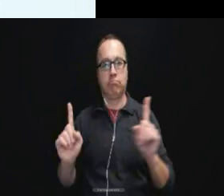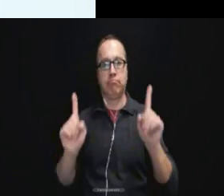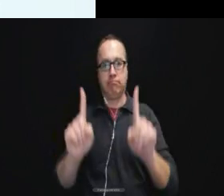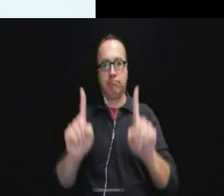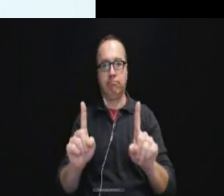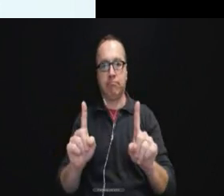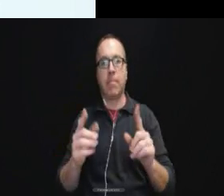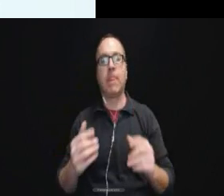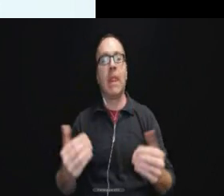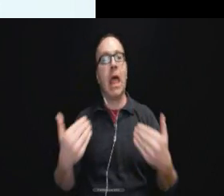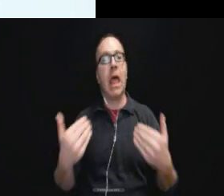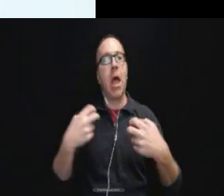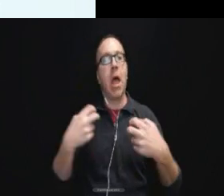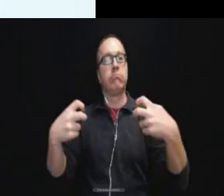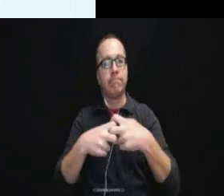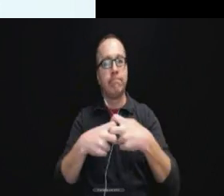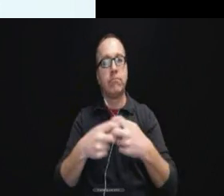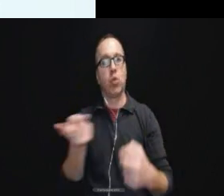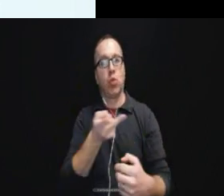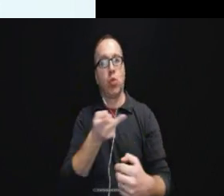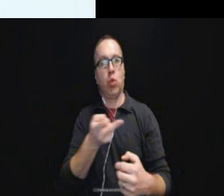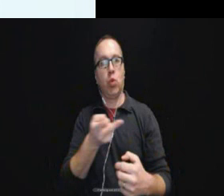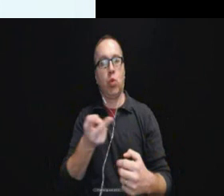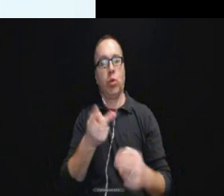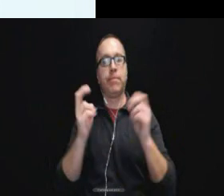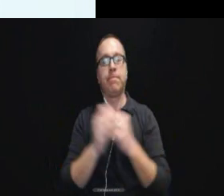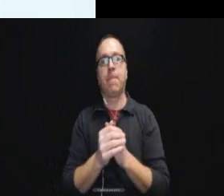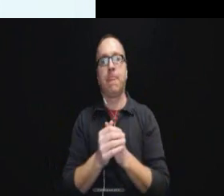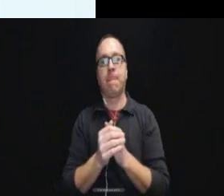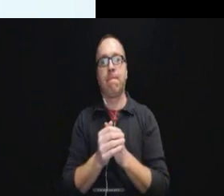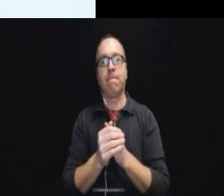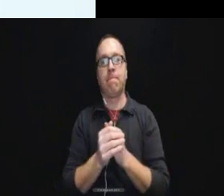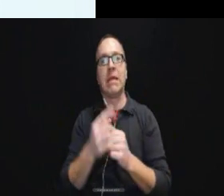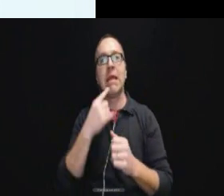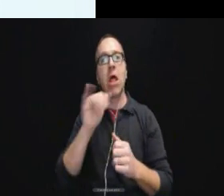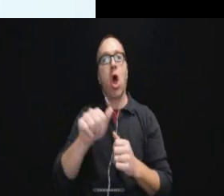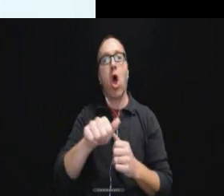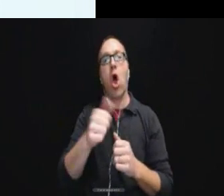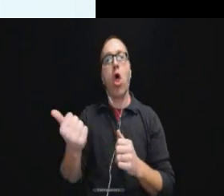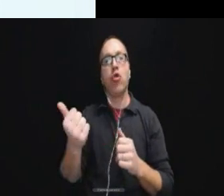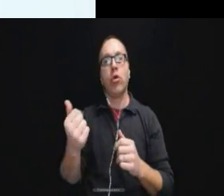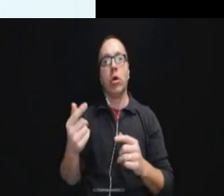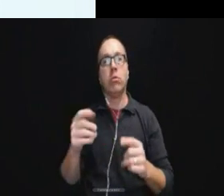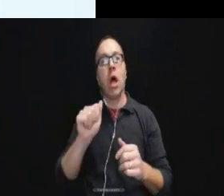There was an issue where the two essentially alleged that the other assaulted them.